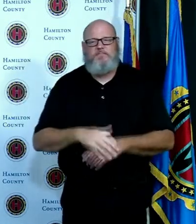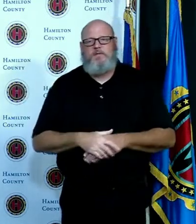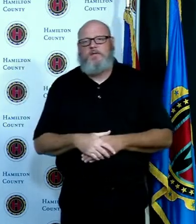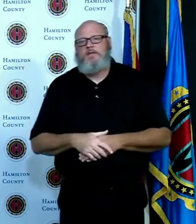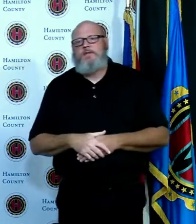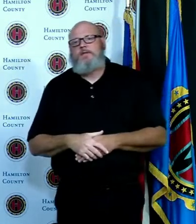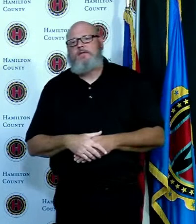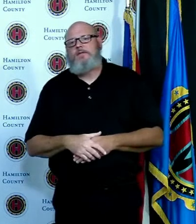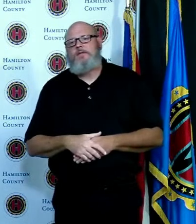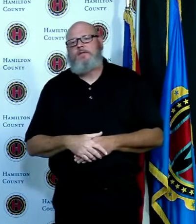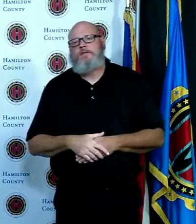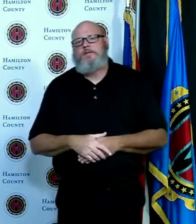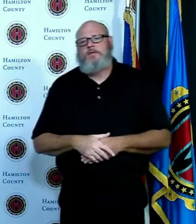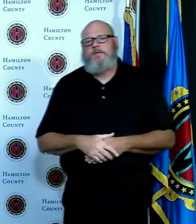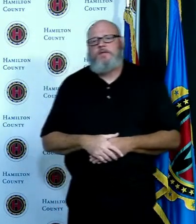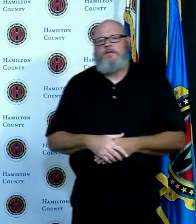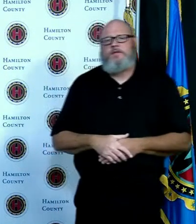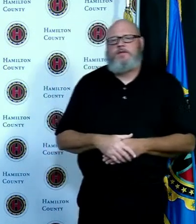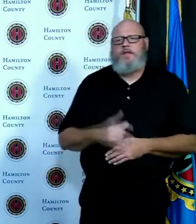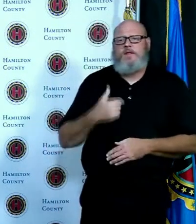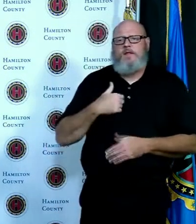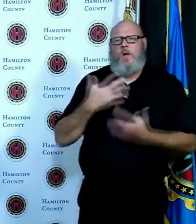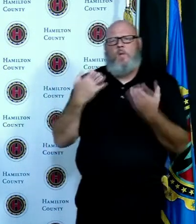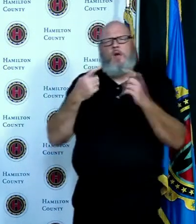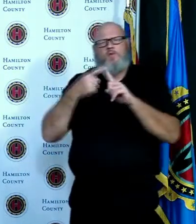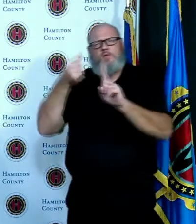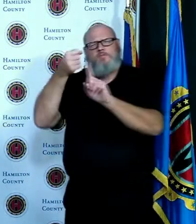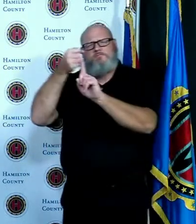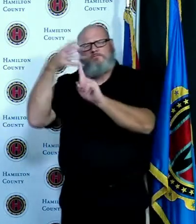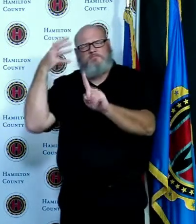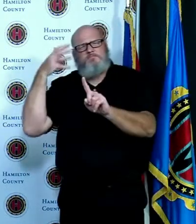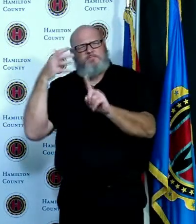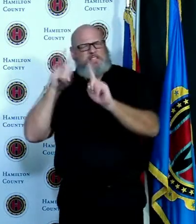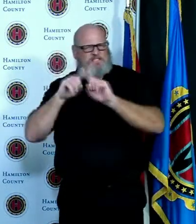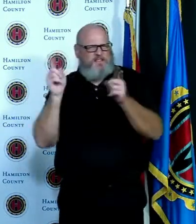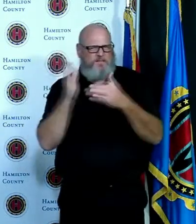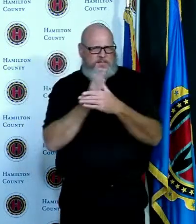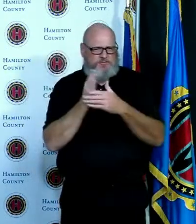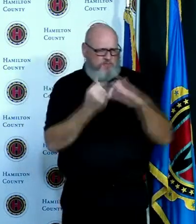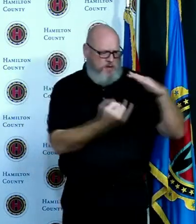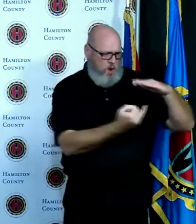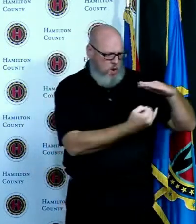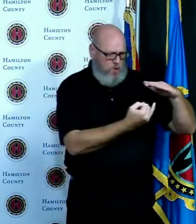isolation and quarantine how they differ so anyway in conclusion as we move forward the message is